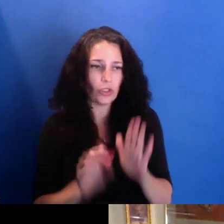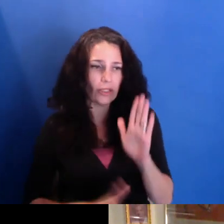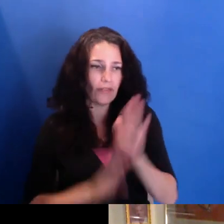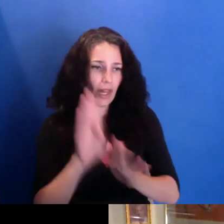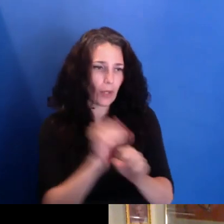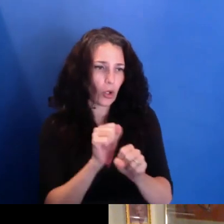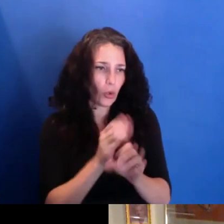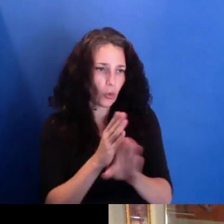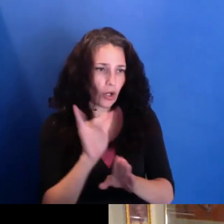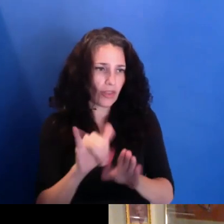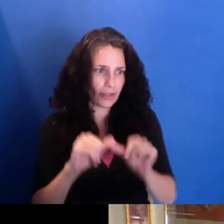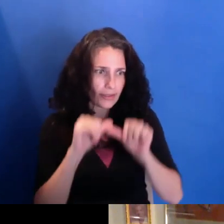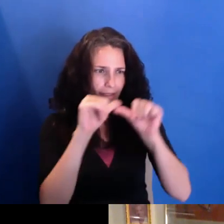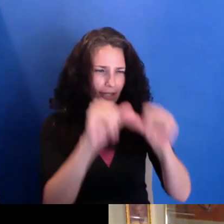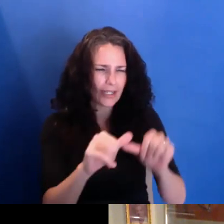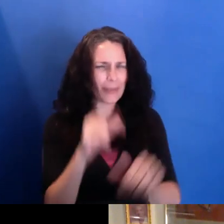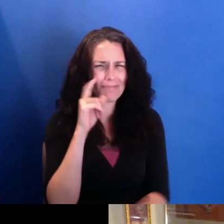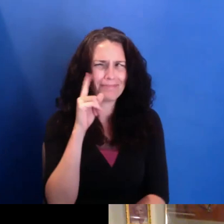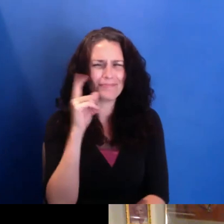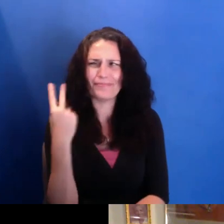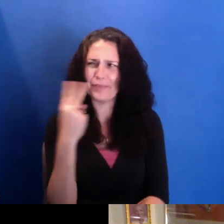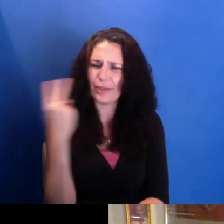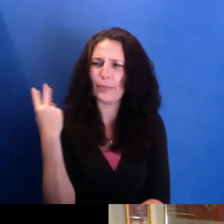this approach to filmmaking that you've had,